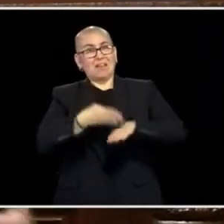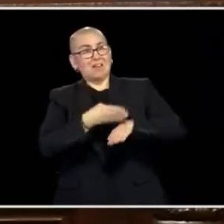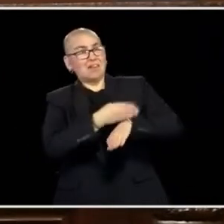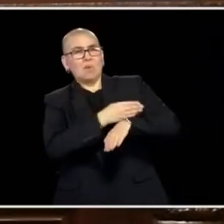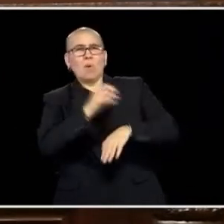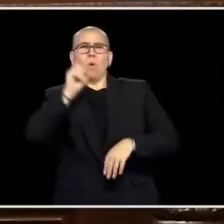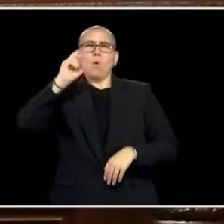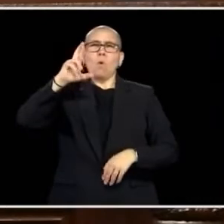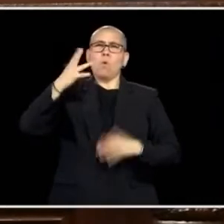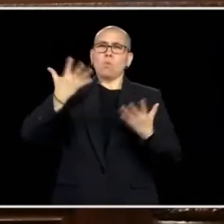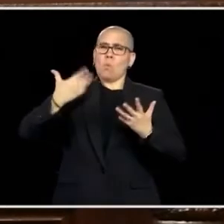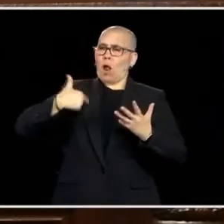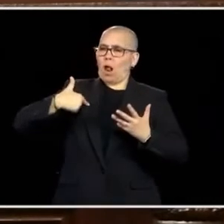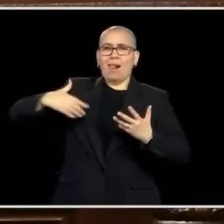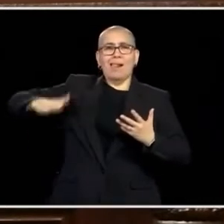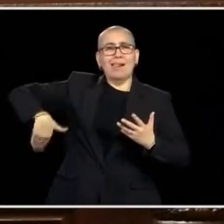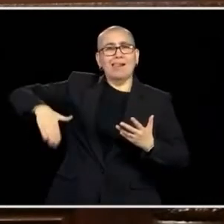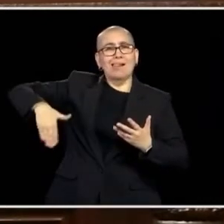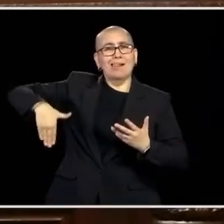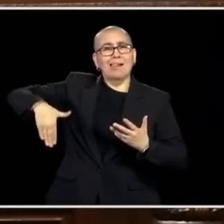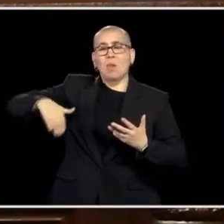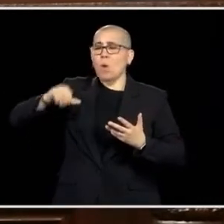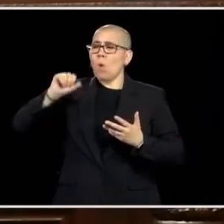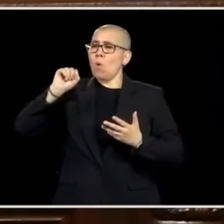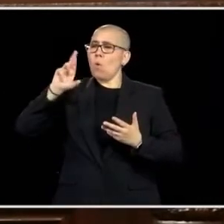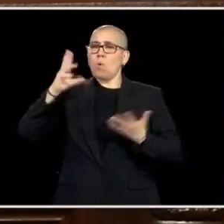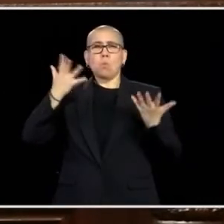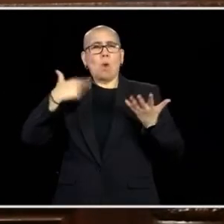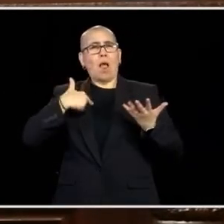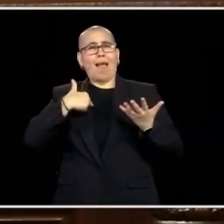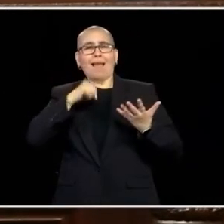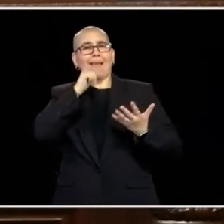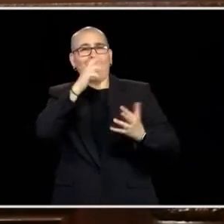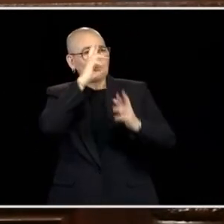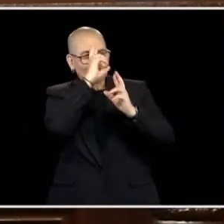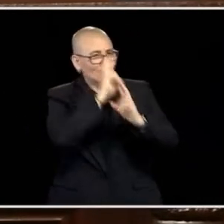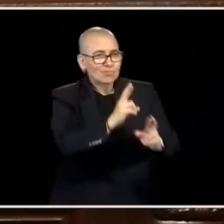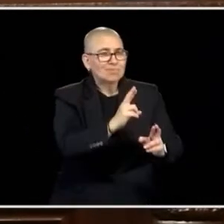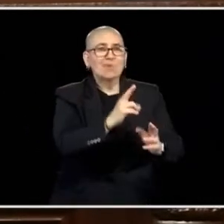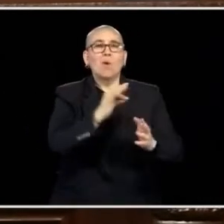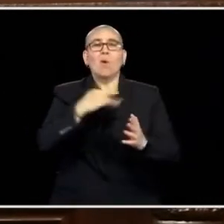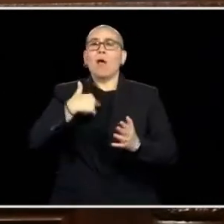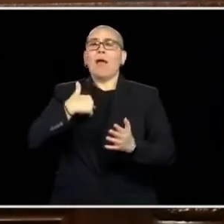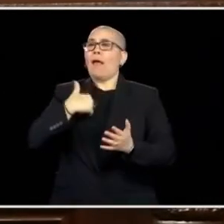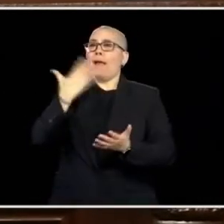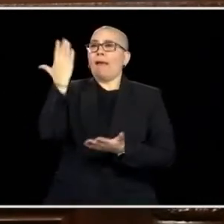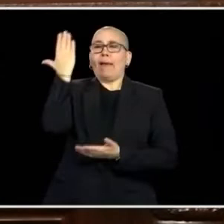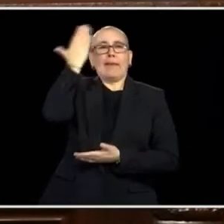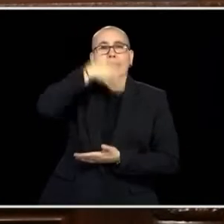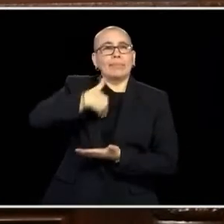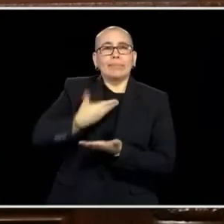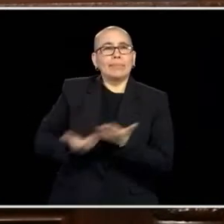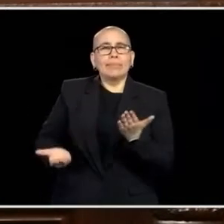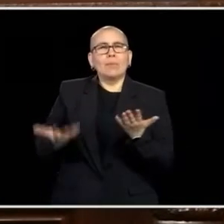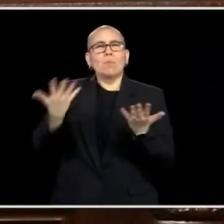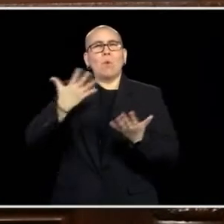WHERE HAVE I DISRESPECTED THE EXPERTISE THAT COULD HAVE BEEN THERE, AND I TAKE MY LESSON, LIKE MANY OF US DO, YOU WATCH